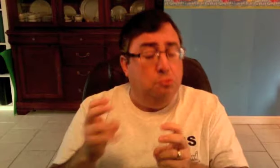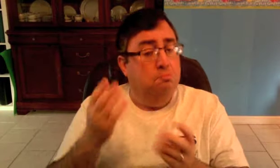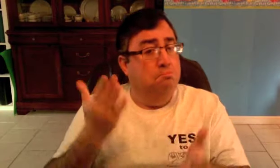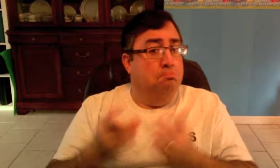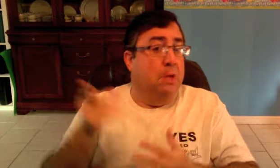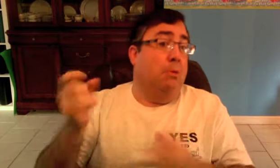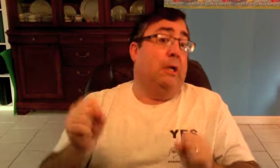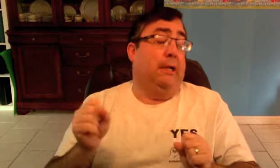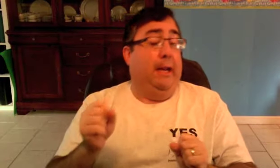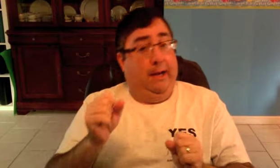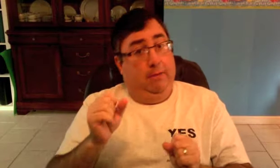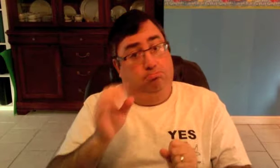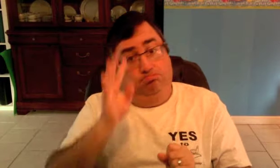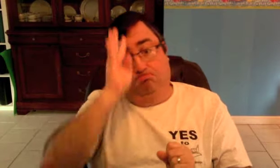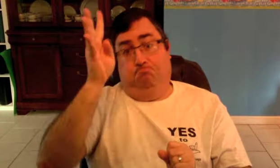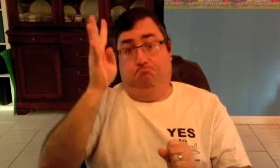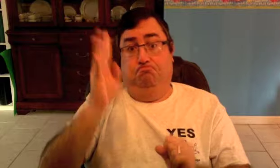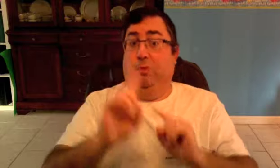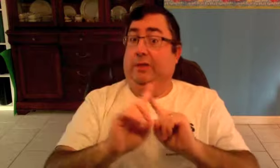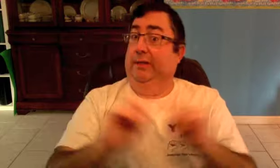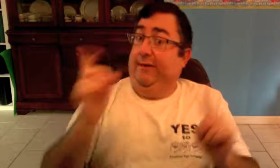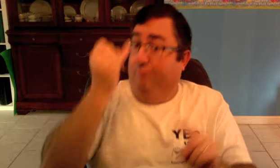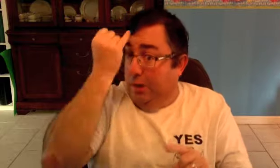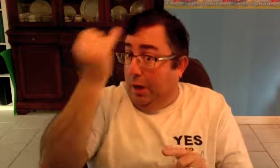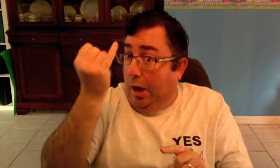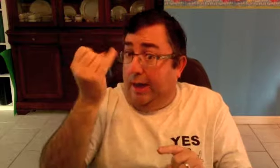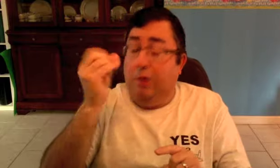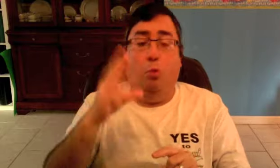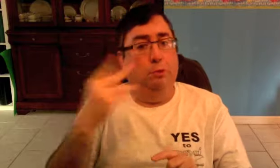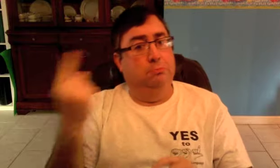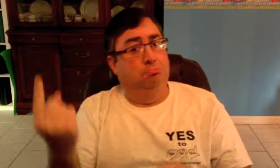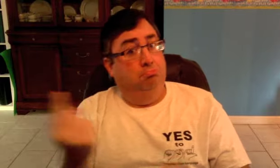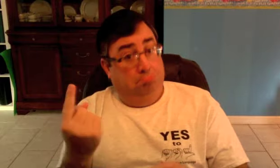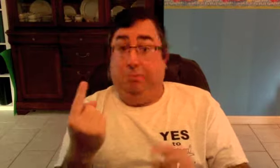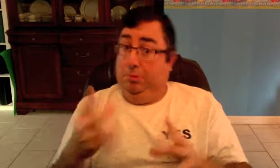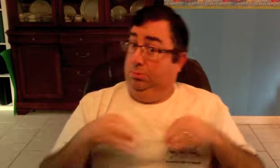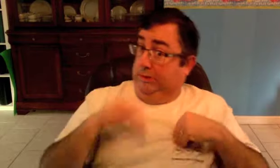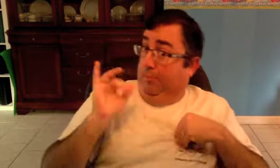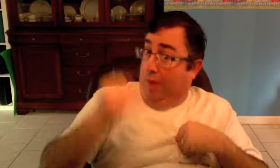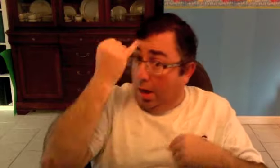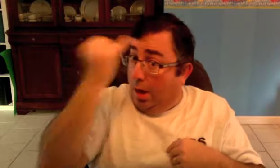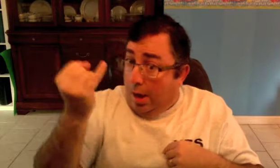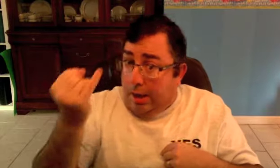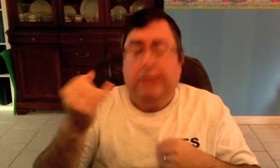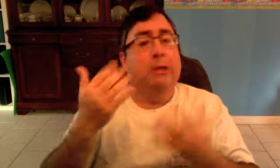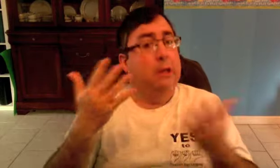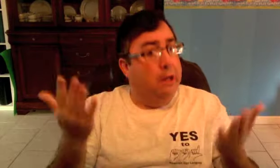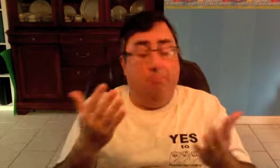maybe he can come up with a different idea, or even accept this idea,